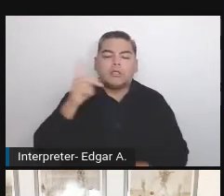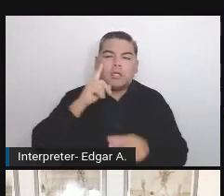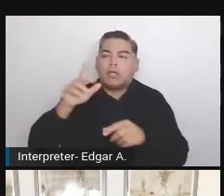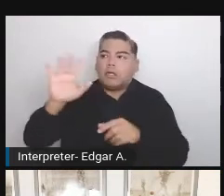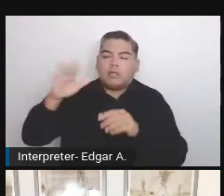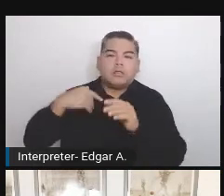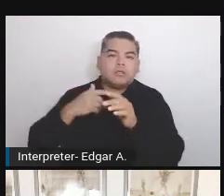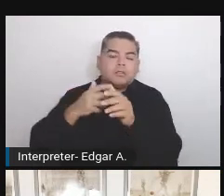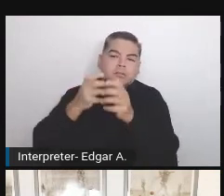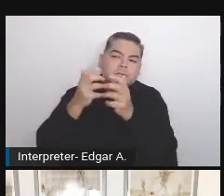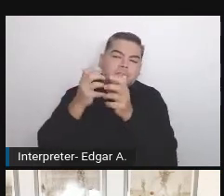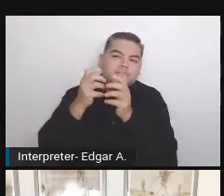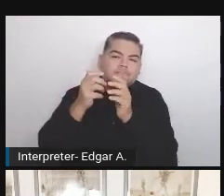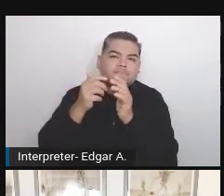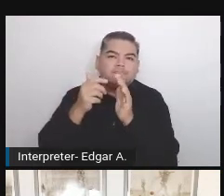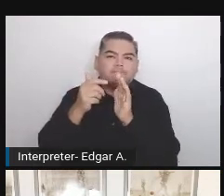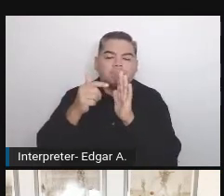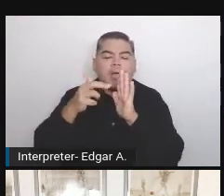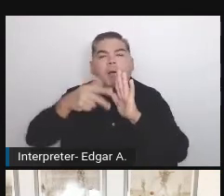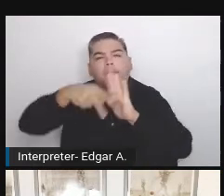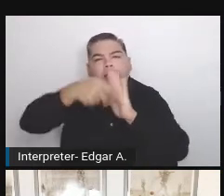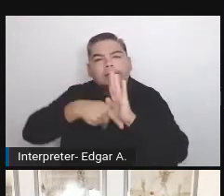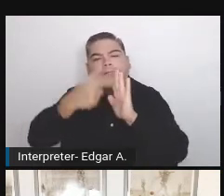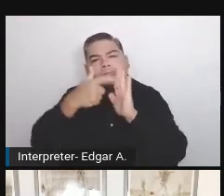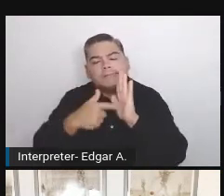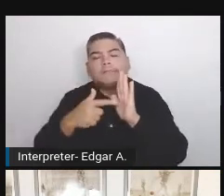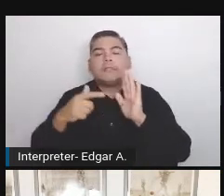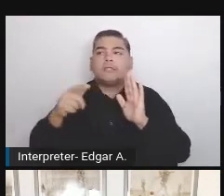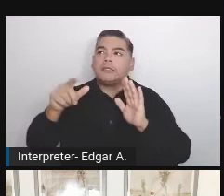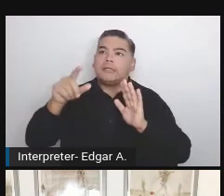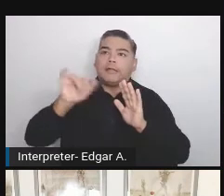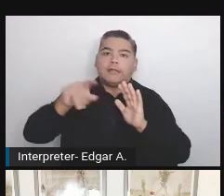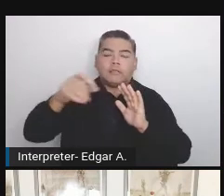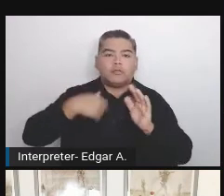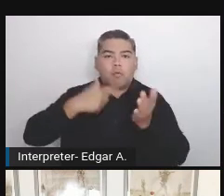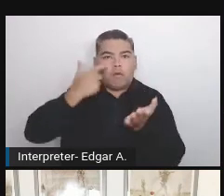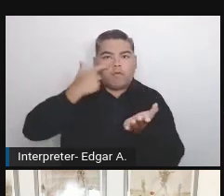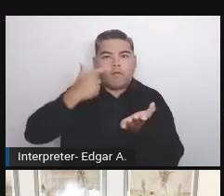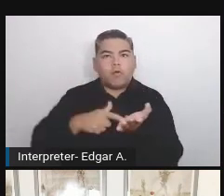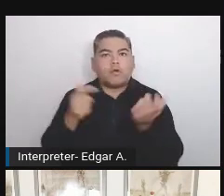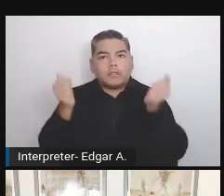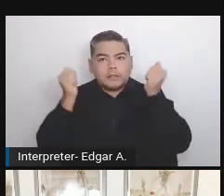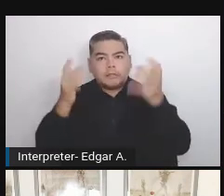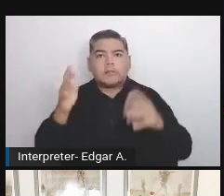This was the first time where many companies start understanding